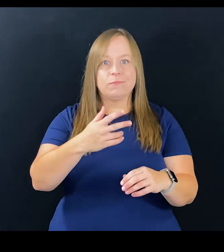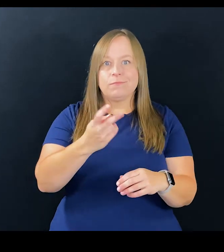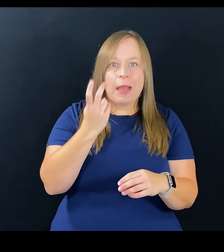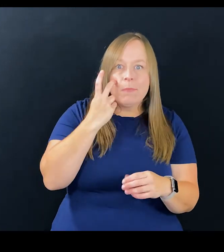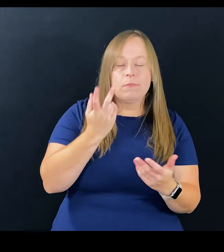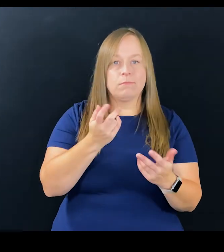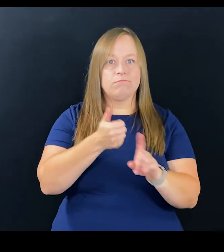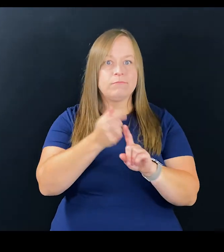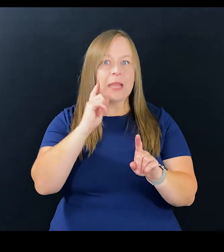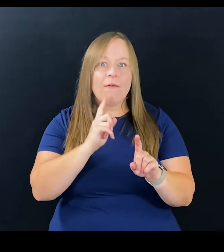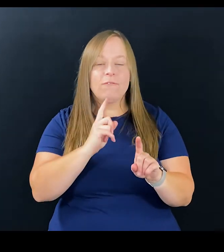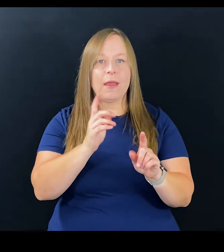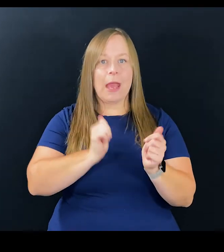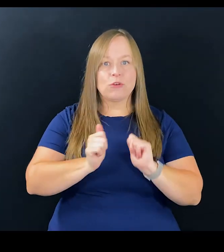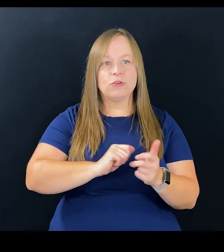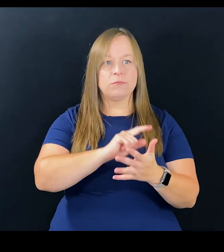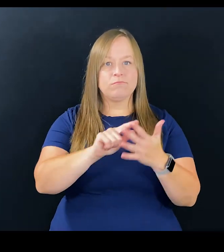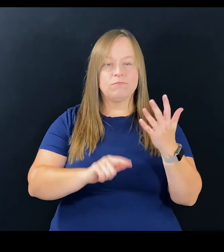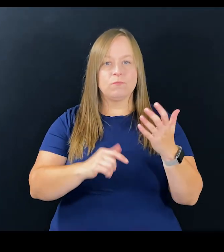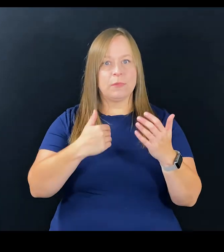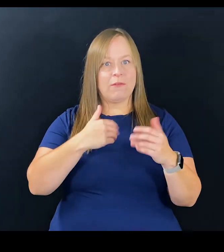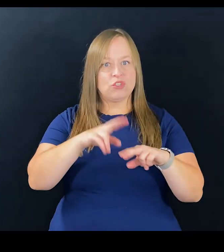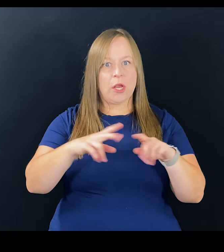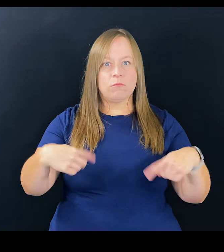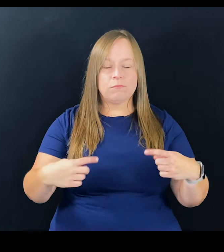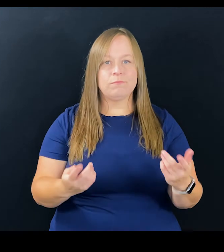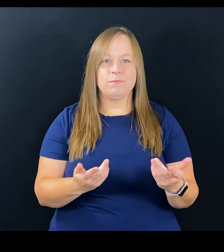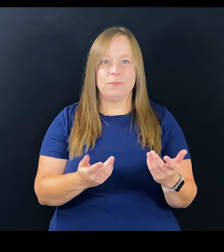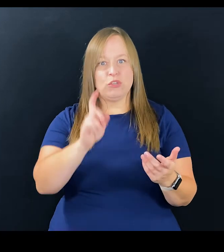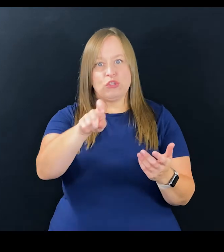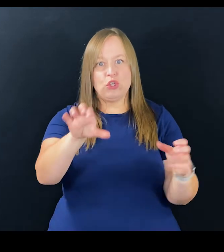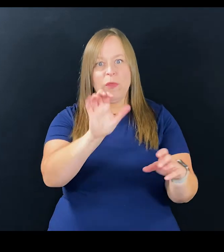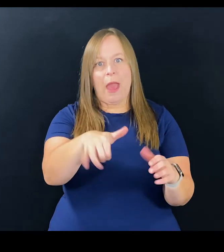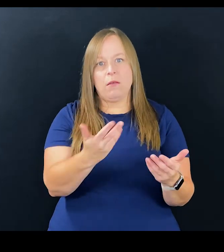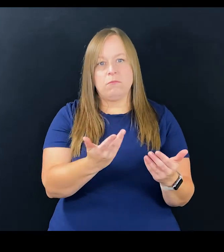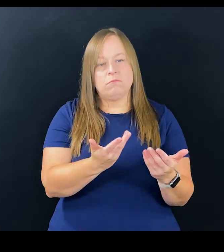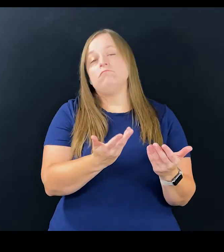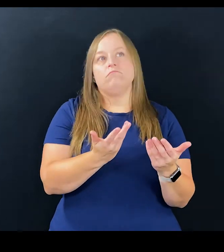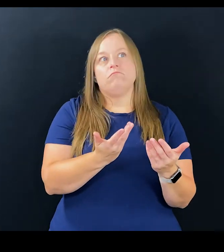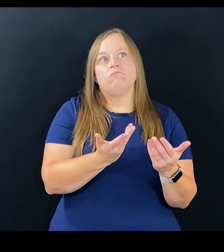you can find actors who are blind, actors who are deaf, and the actors who are in a chair and you should do